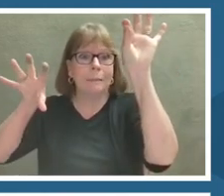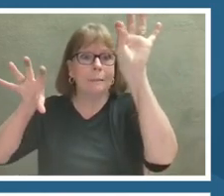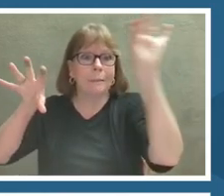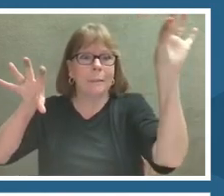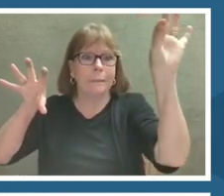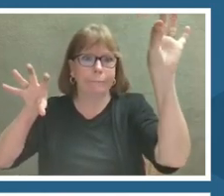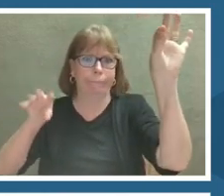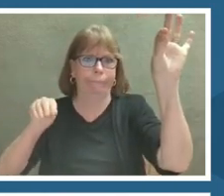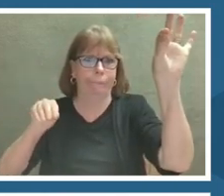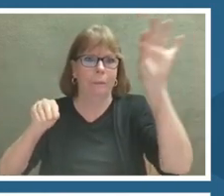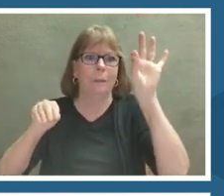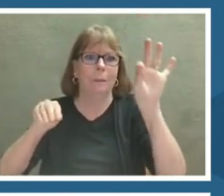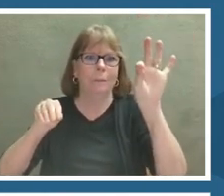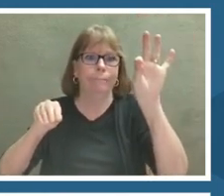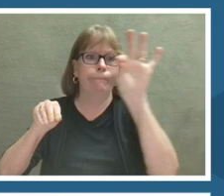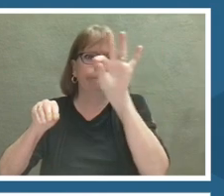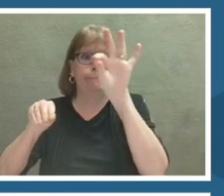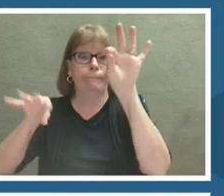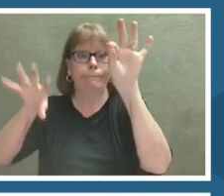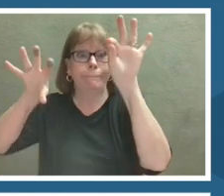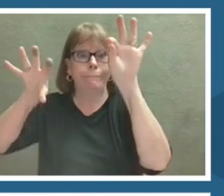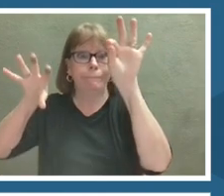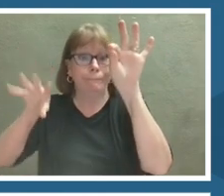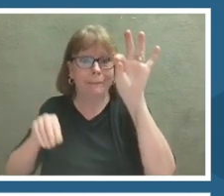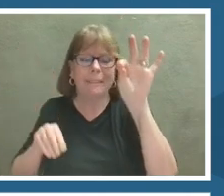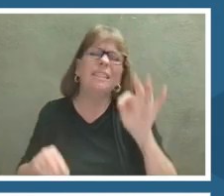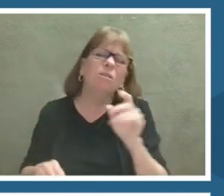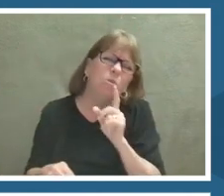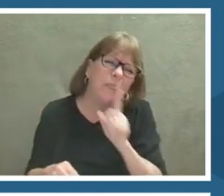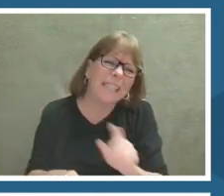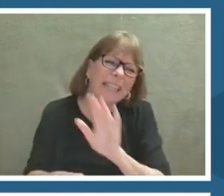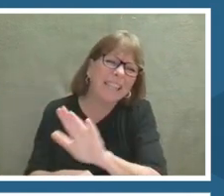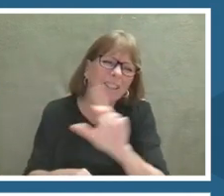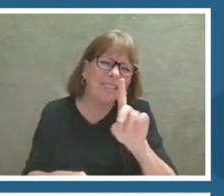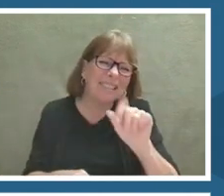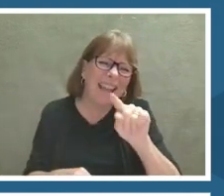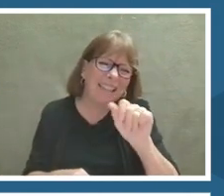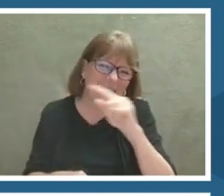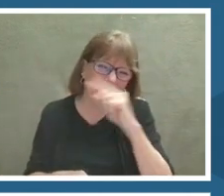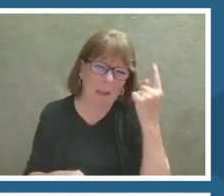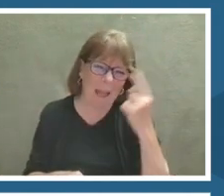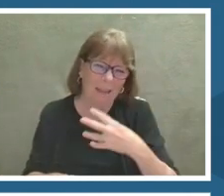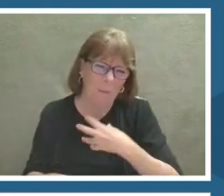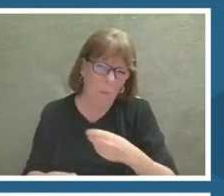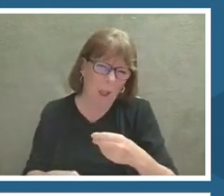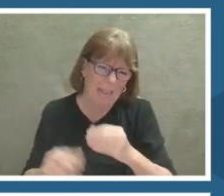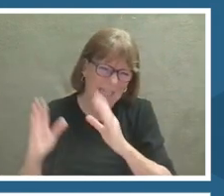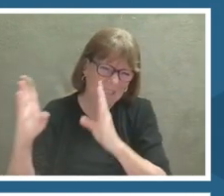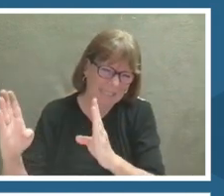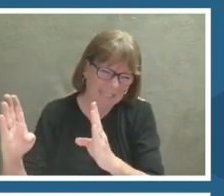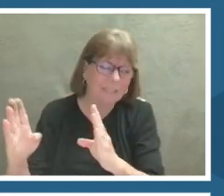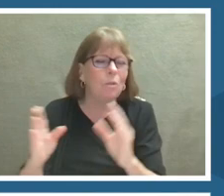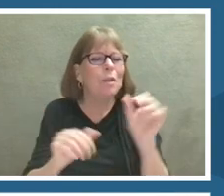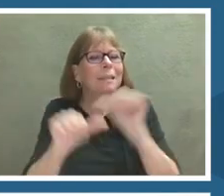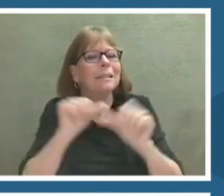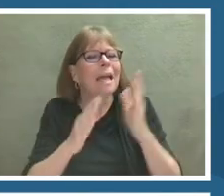Since all of this data is black and white, scientists assign arbitrary colors to represent